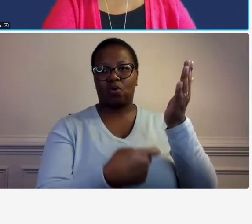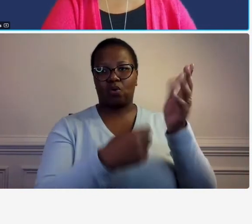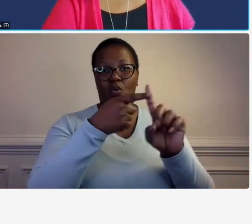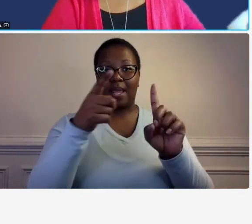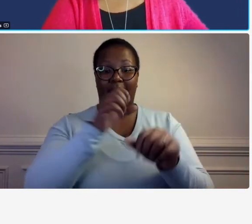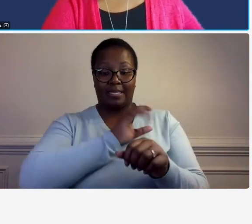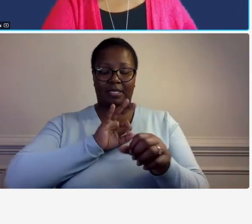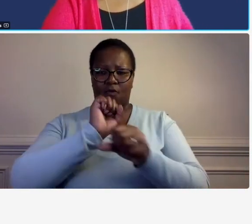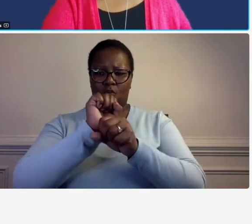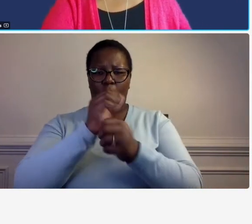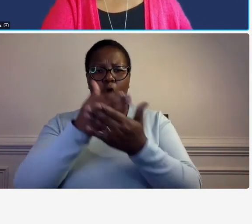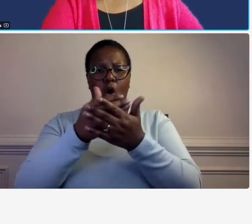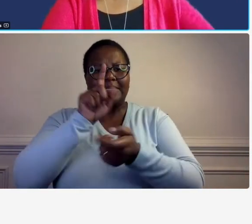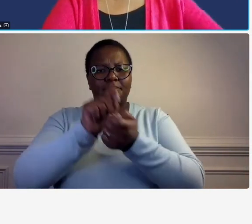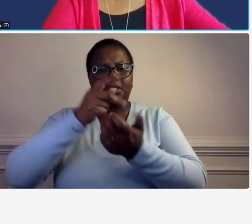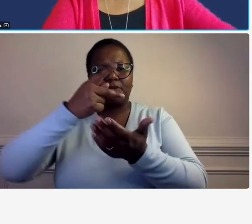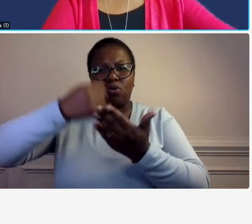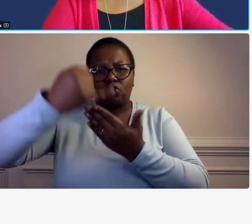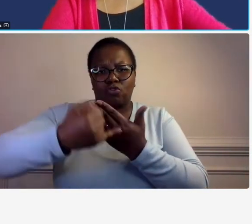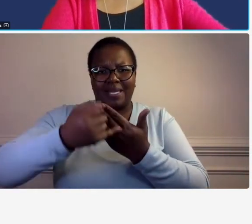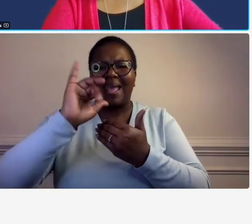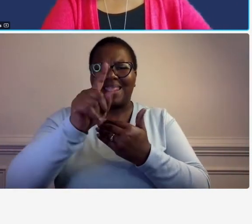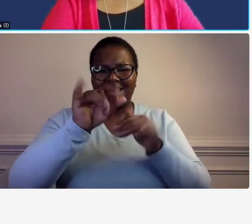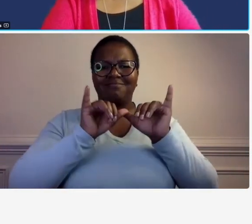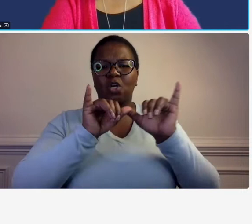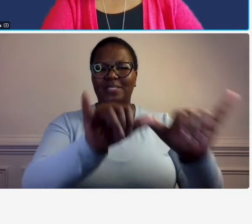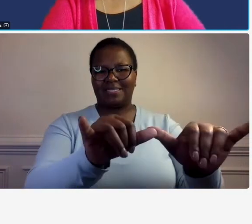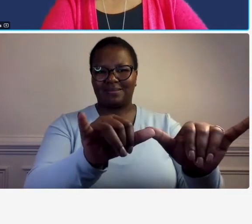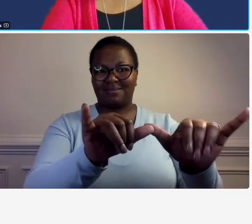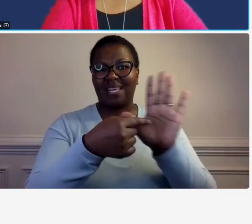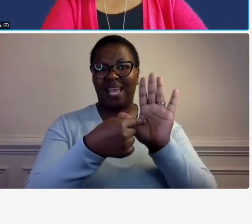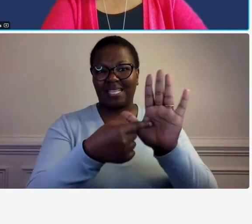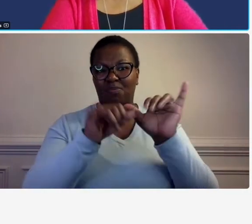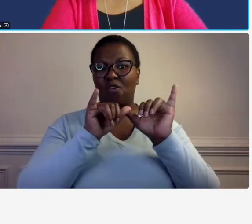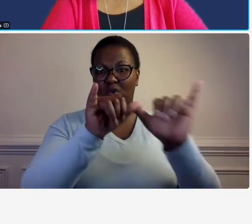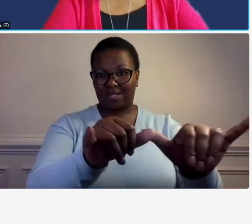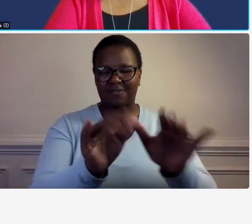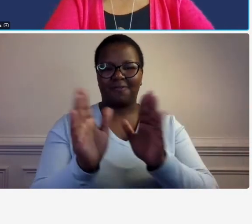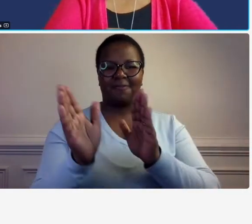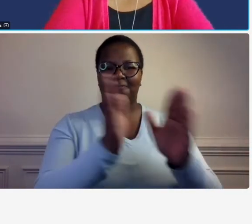so that's an example of consistency so now since i gave you the easy question let's let's answer